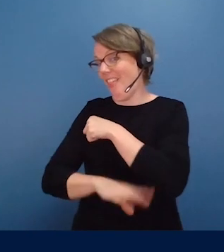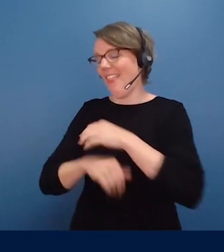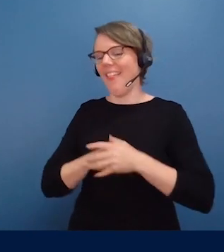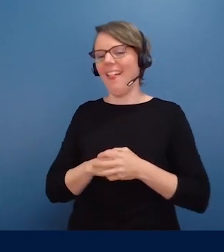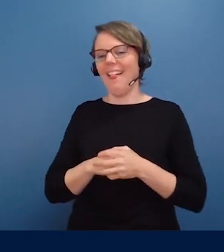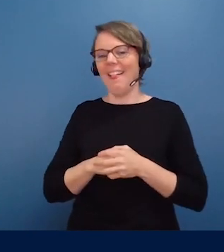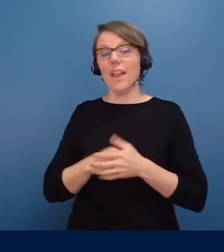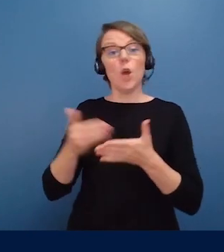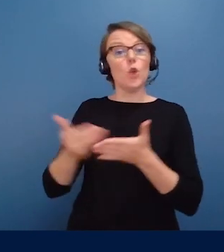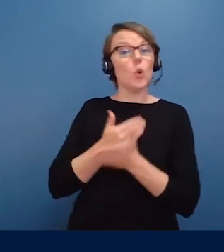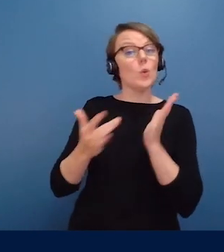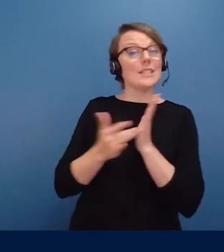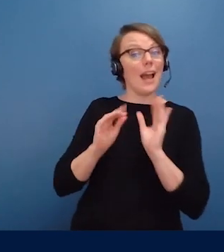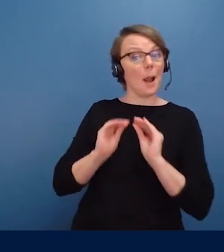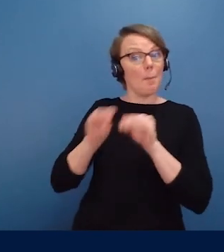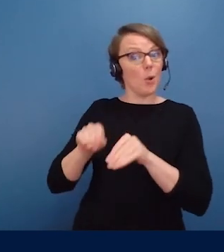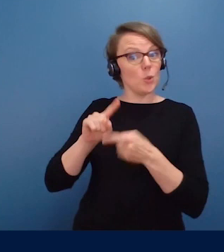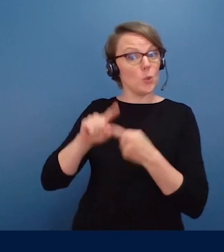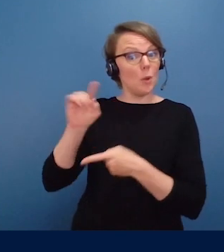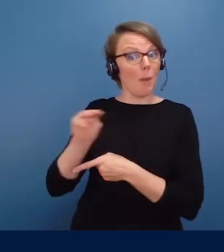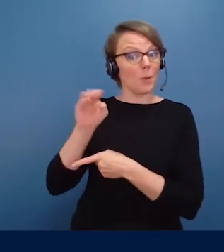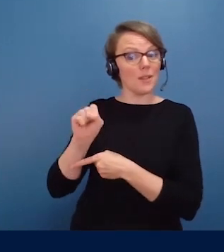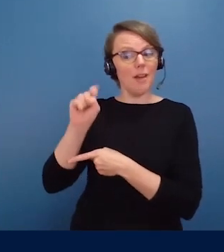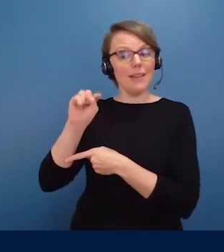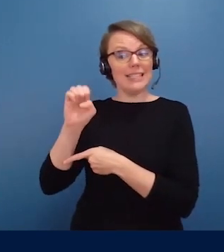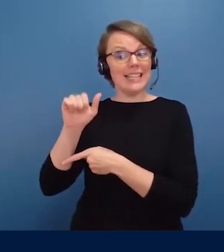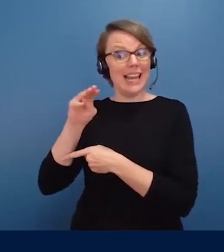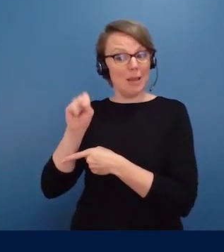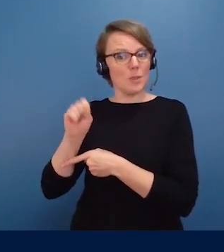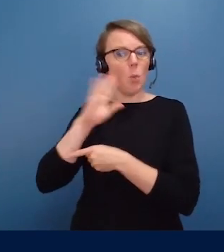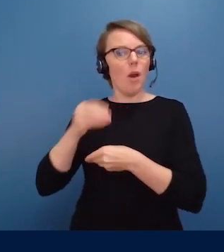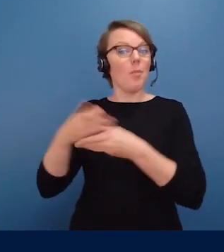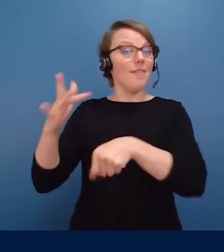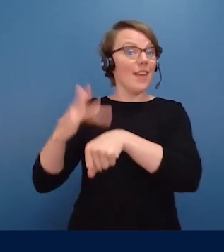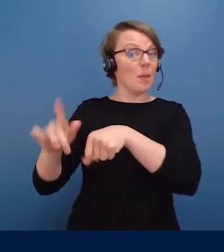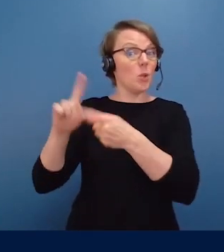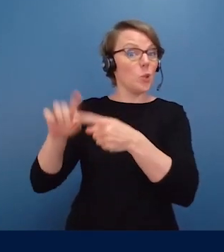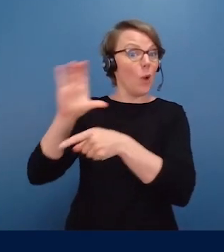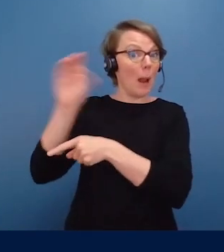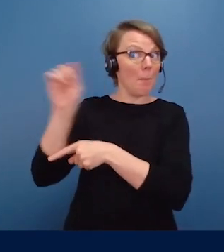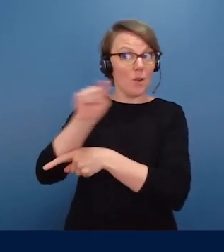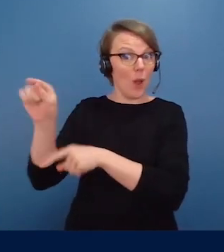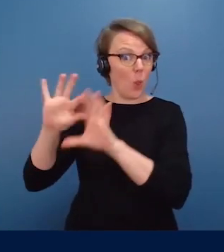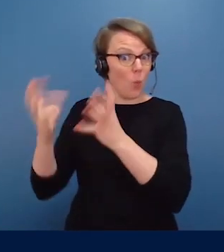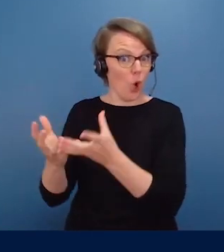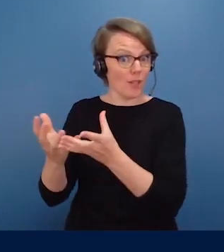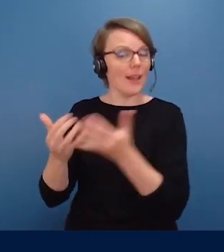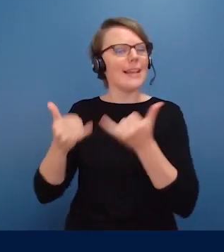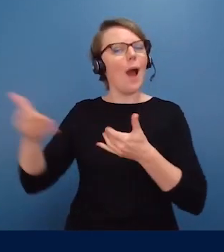The new technology and teams that we're going to make available to employers around the world.